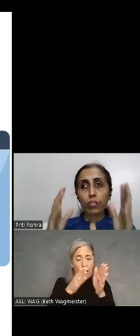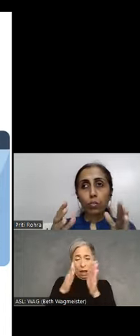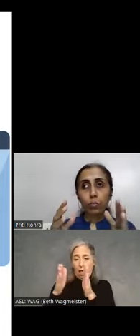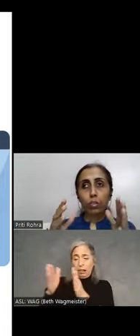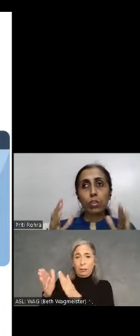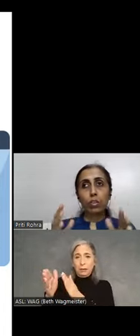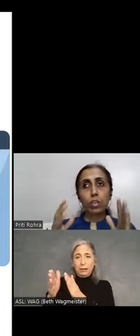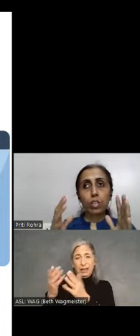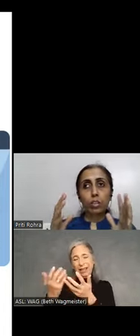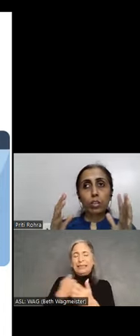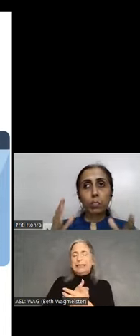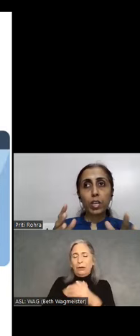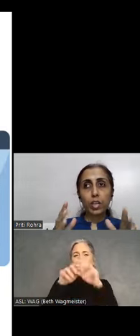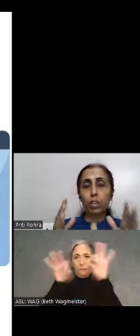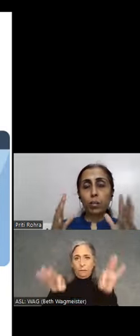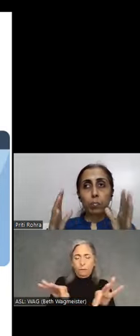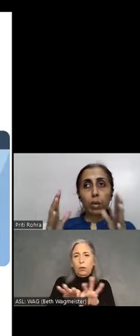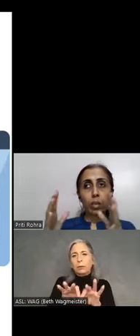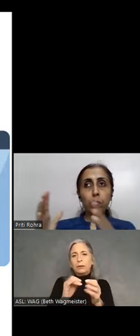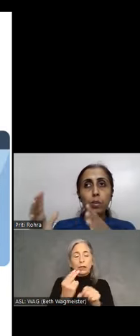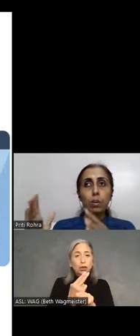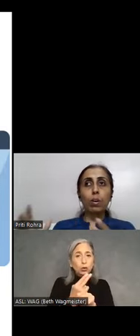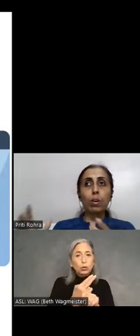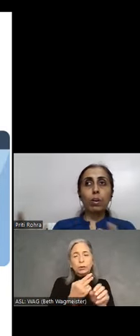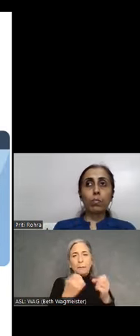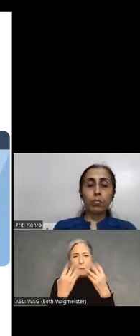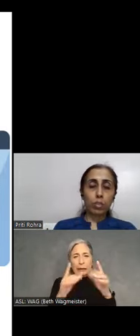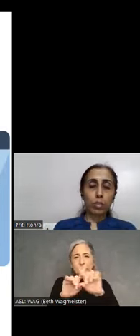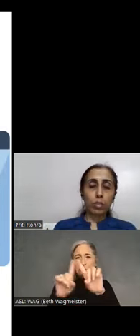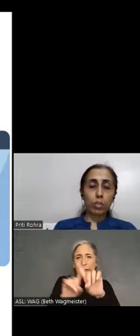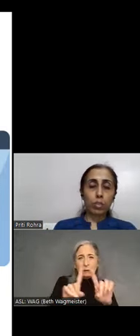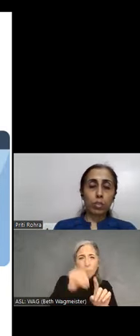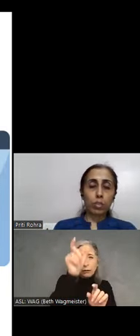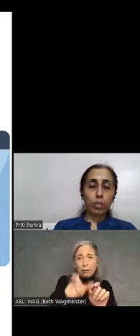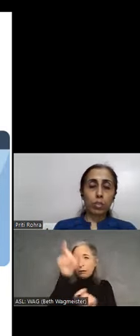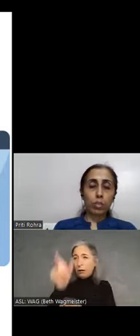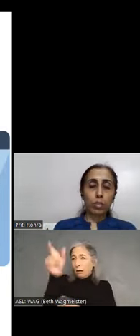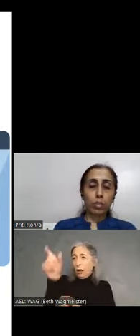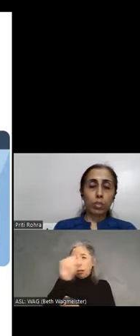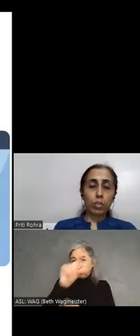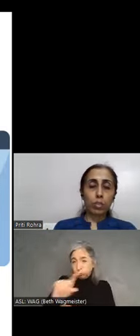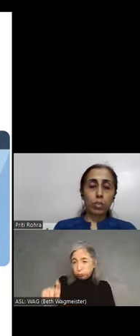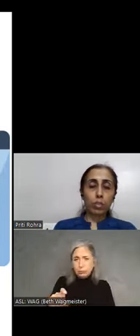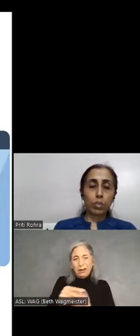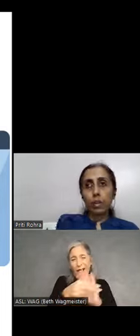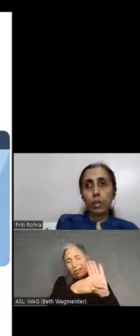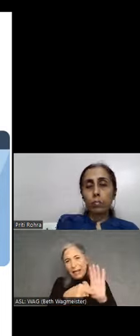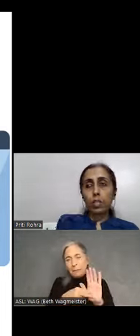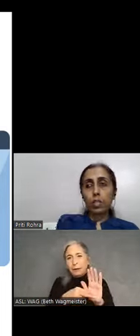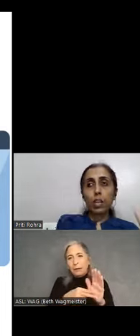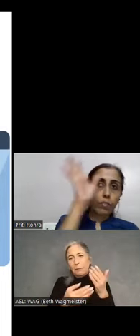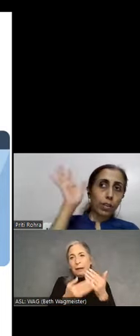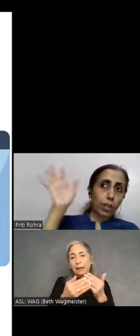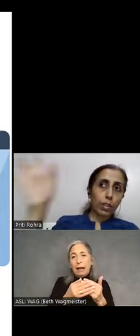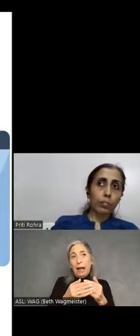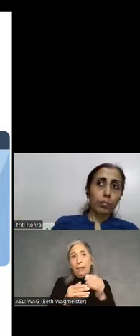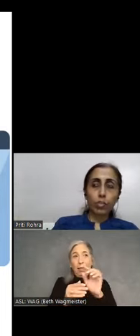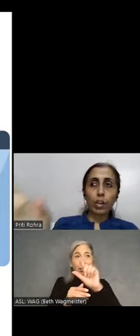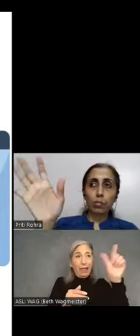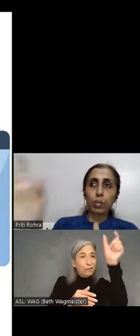forms displayed using multiple columns. A label might be on the column on the left and a field on